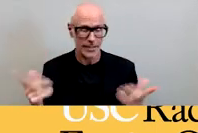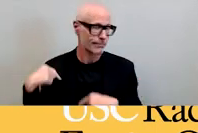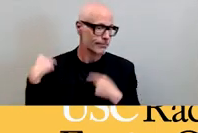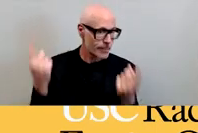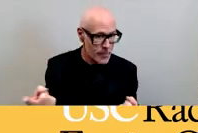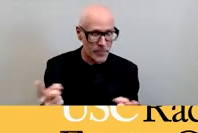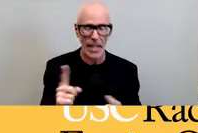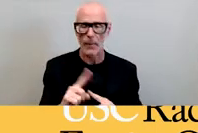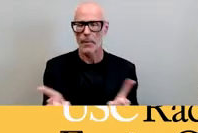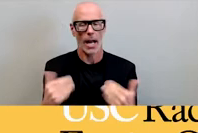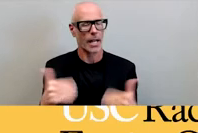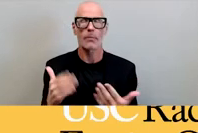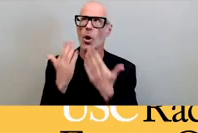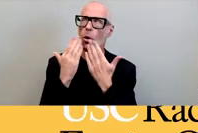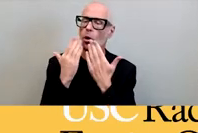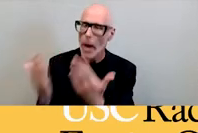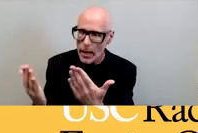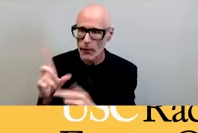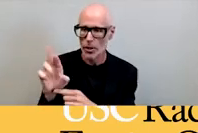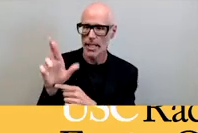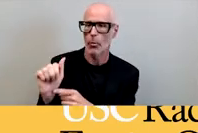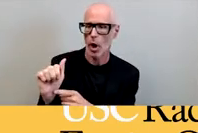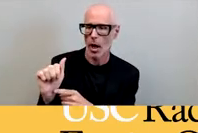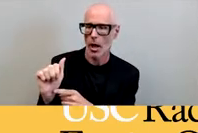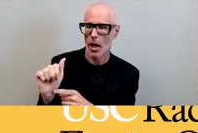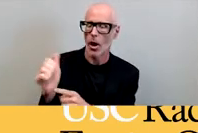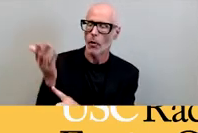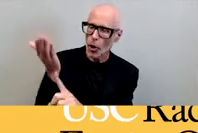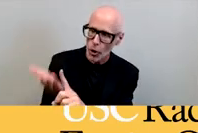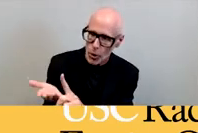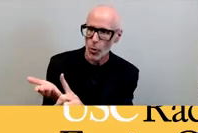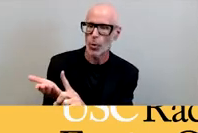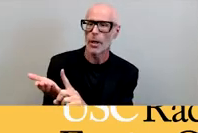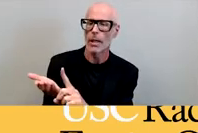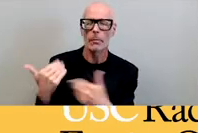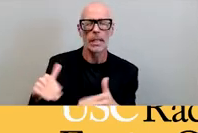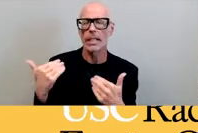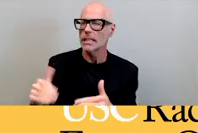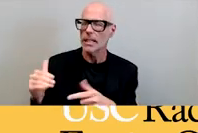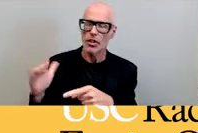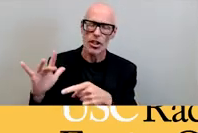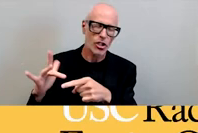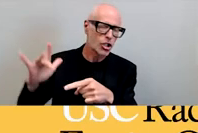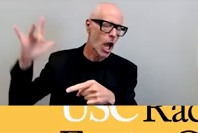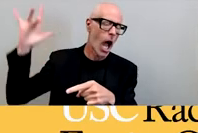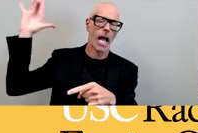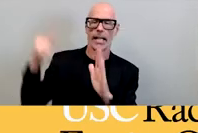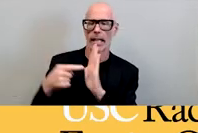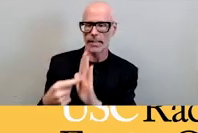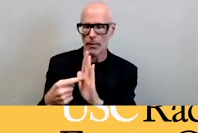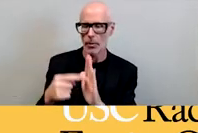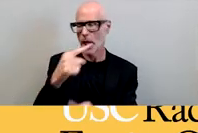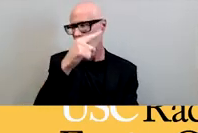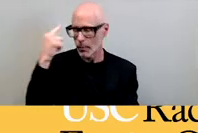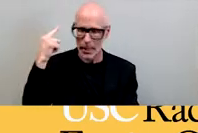so grateful Debra uh for you being such a shining example of what black excellence looks like for